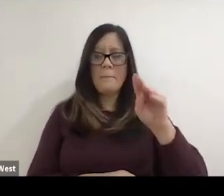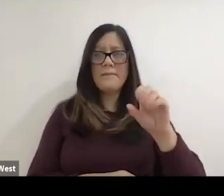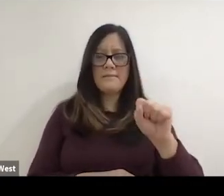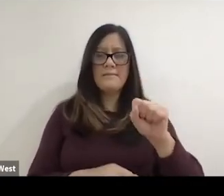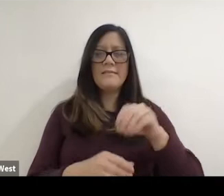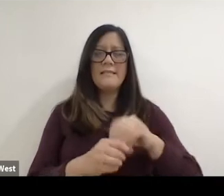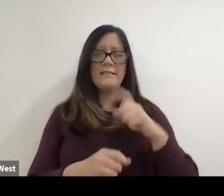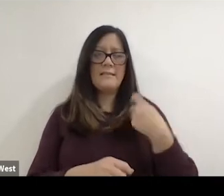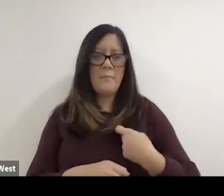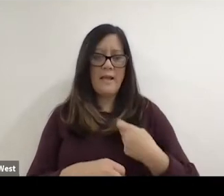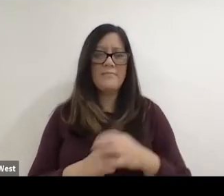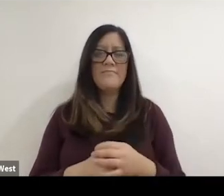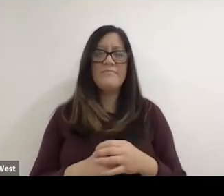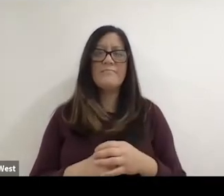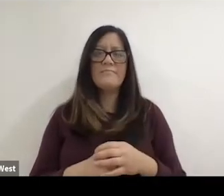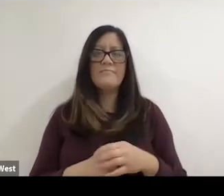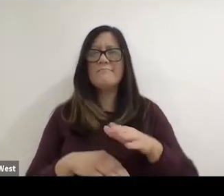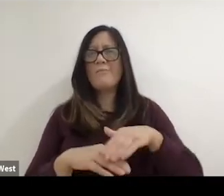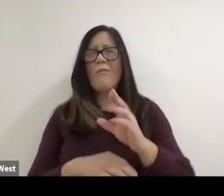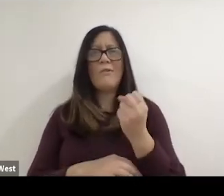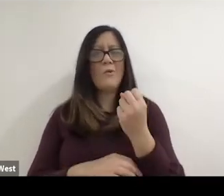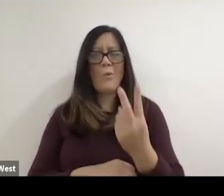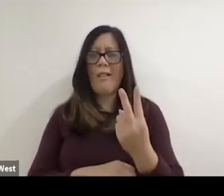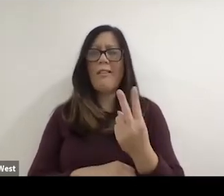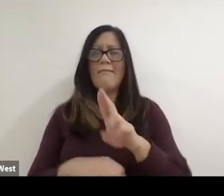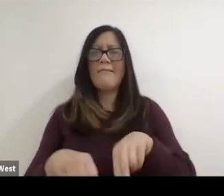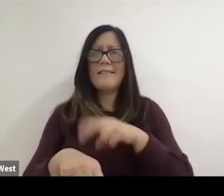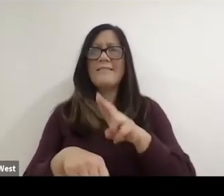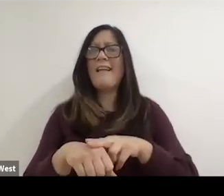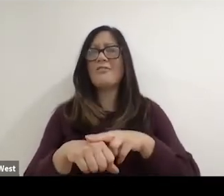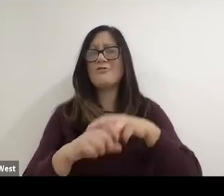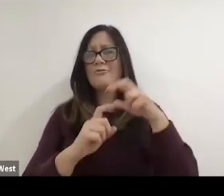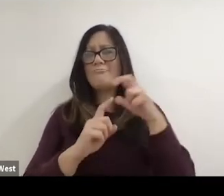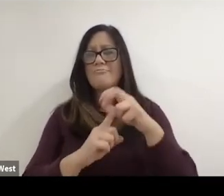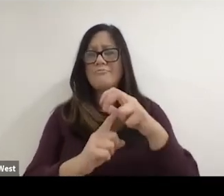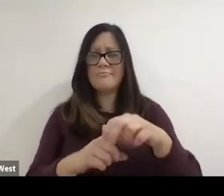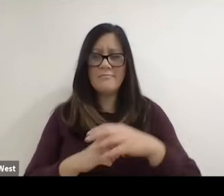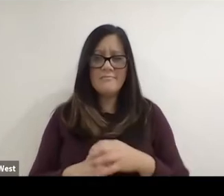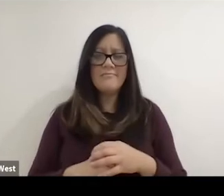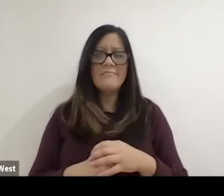And more than one dozen national tennis single titles. Brad was inducted into the International